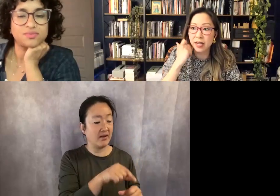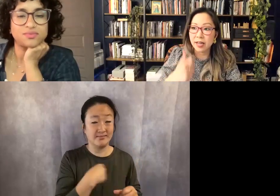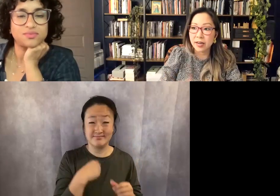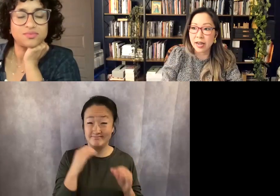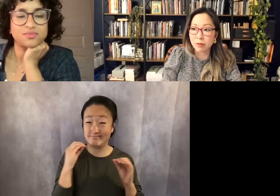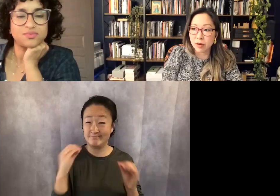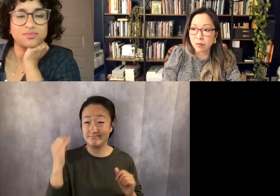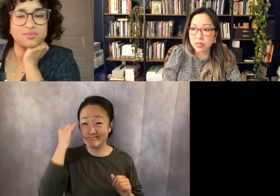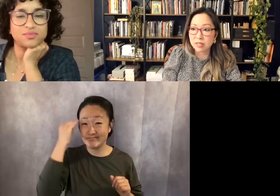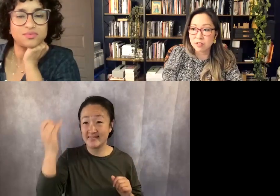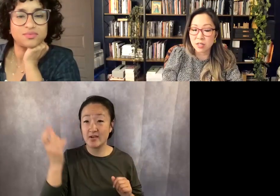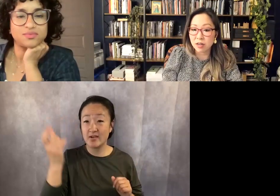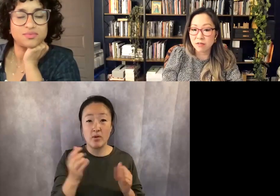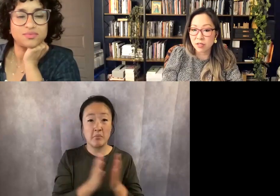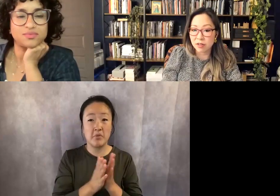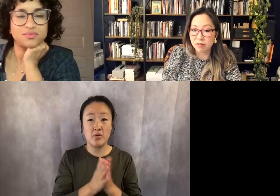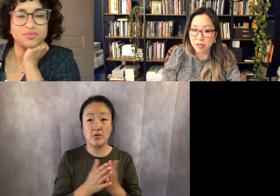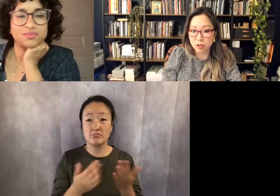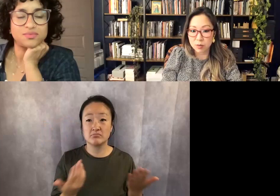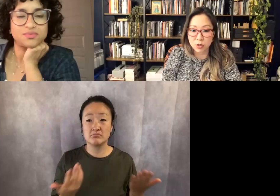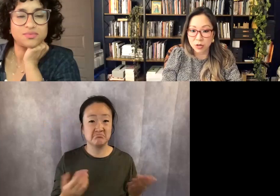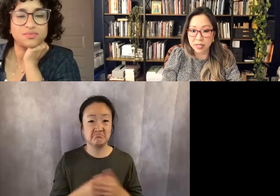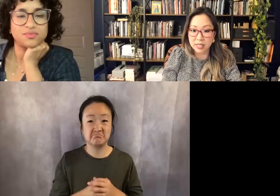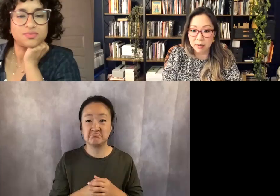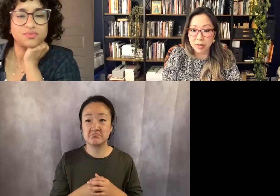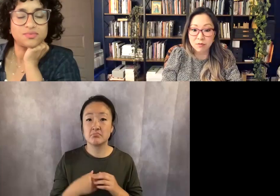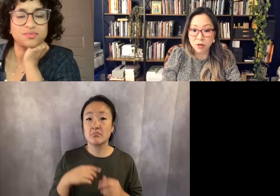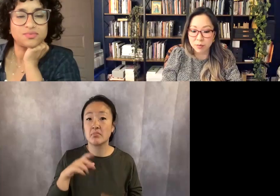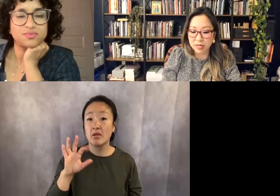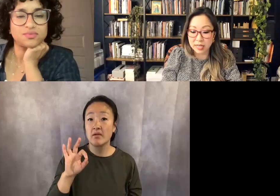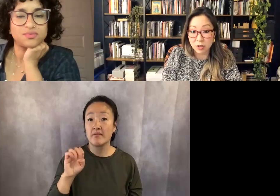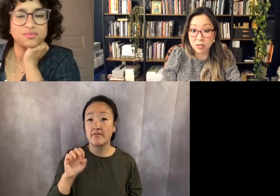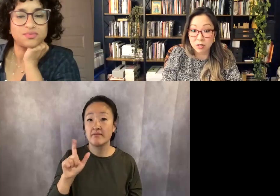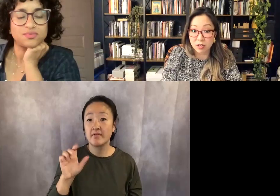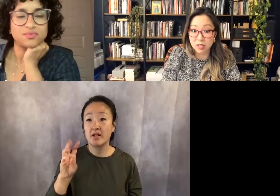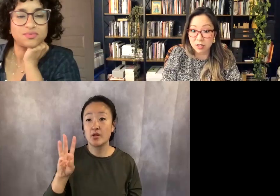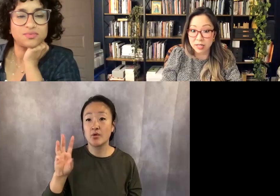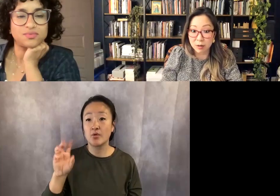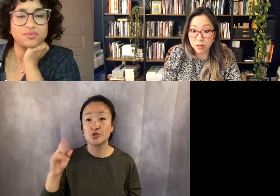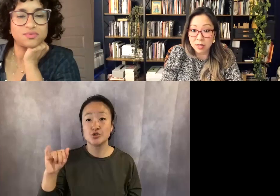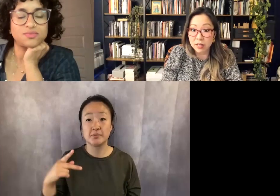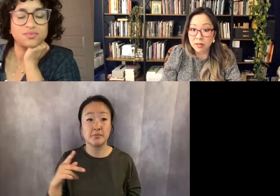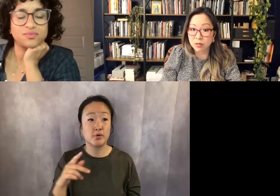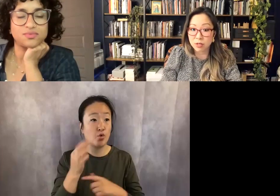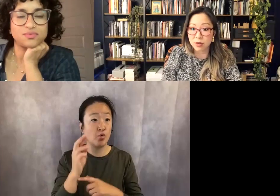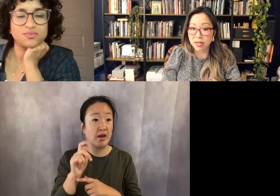writing, and I received none of the fellowships or grants I applied for because I couldn't articulate like what the hell I was doing.